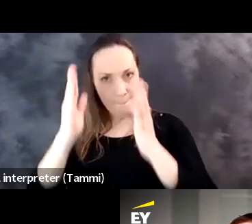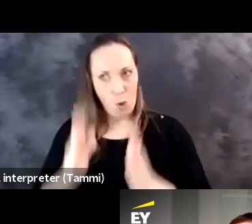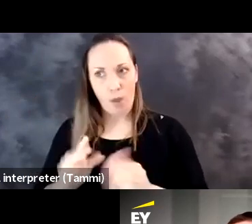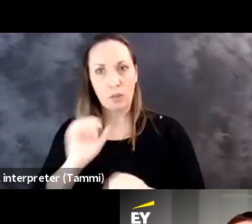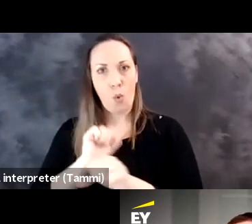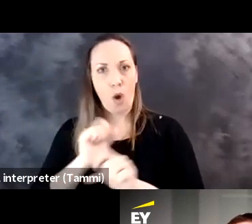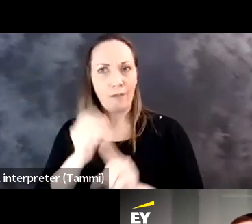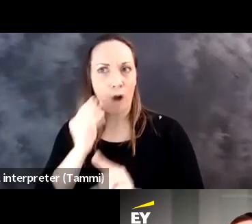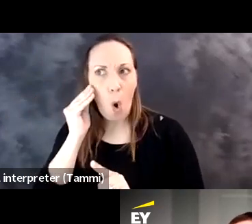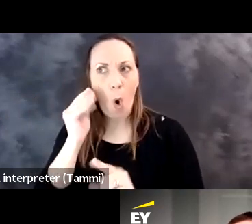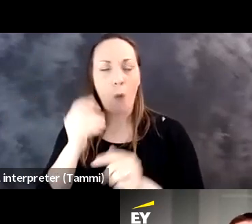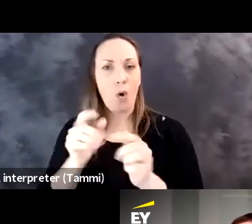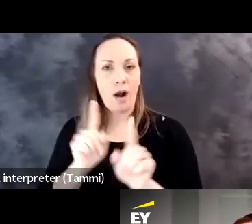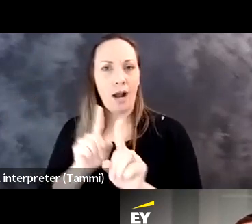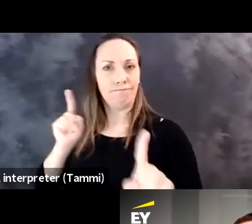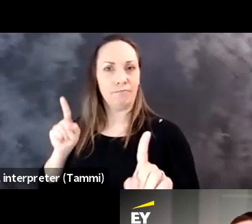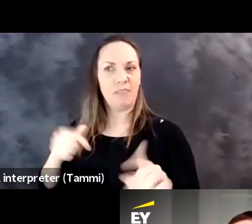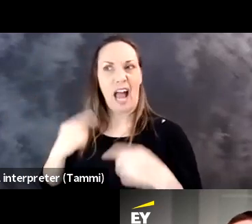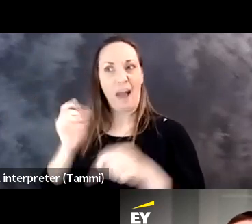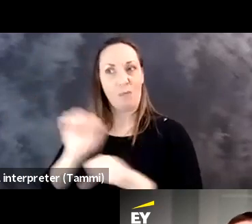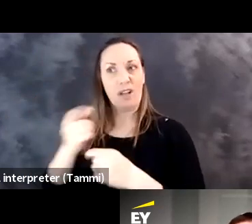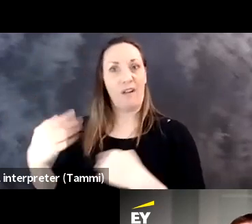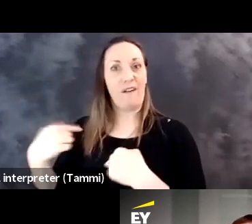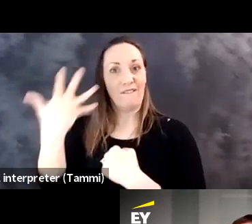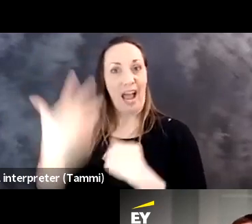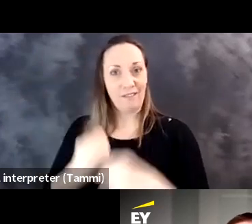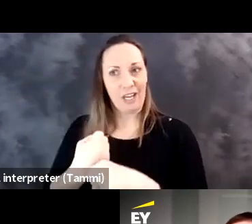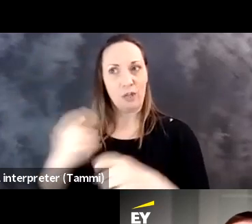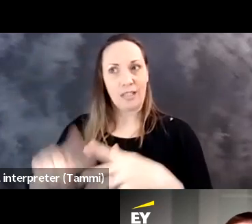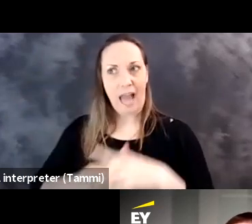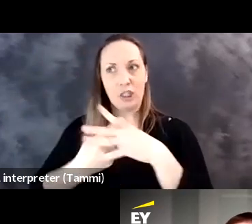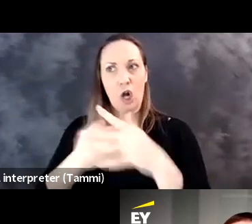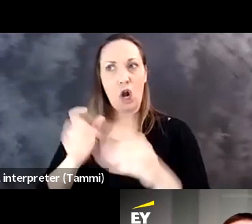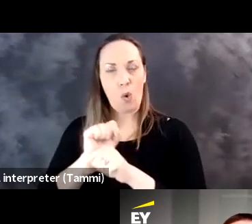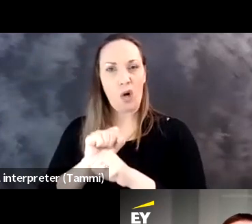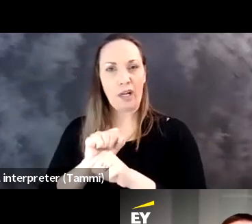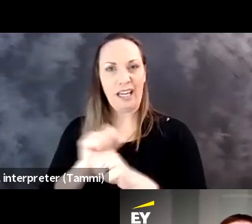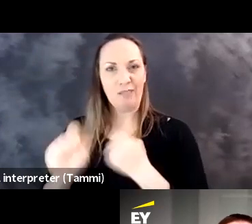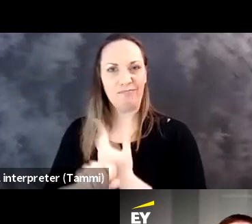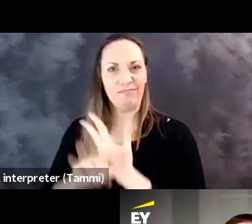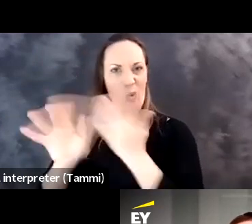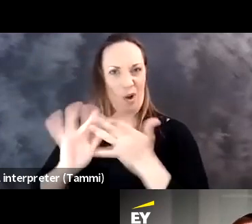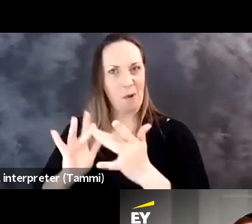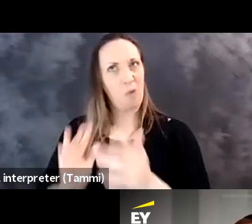toward a greater percentage of our work employees being remote for, well, I've been there five years, I started working